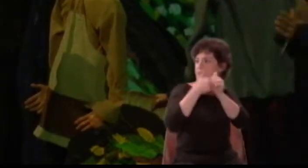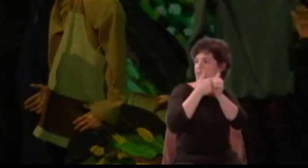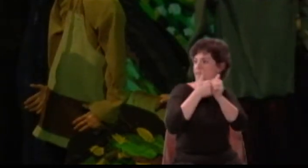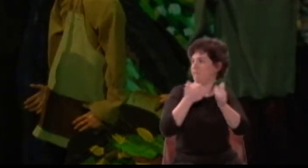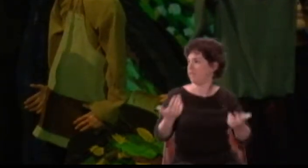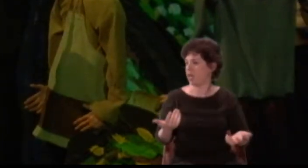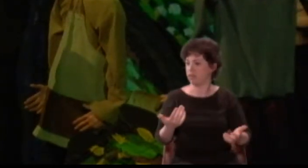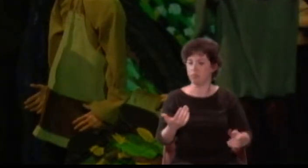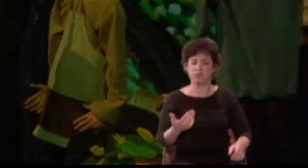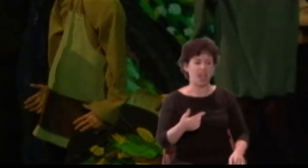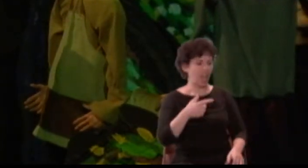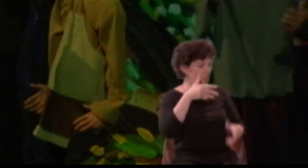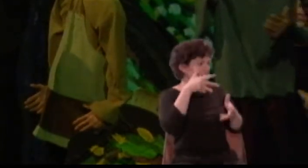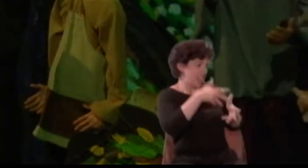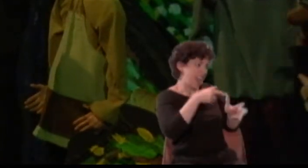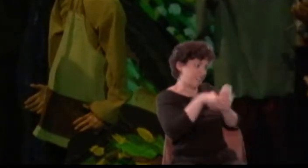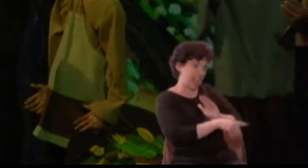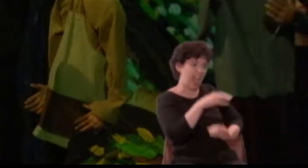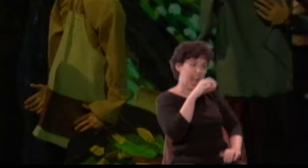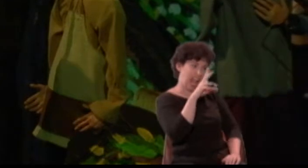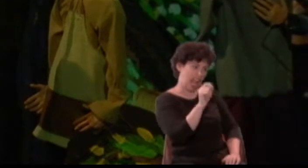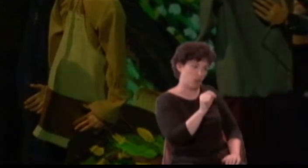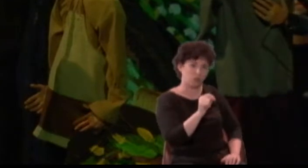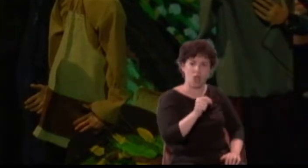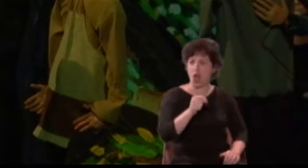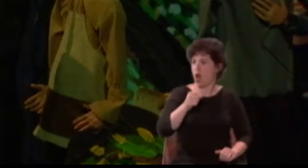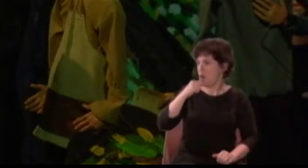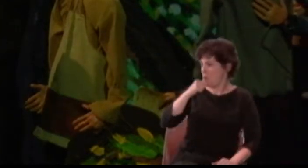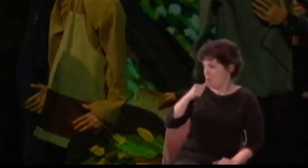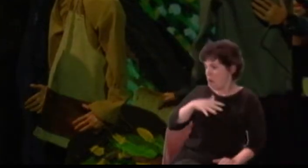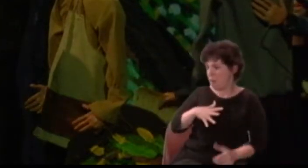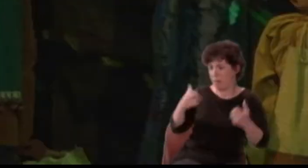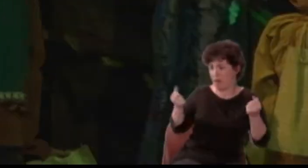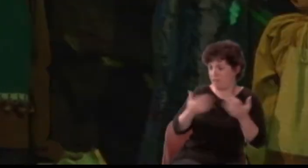Snout: Will not the ladies be afeared of the lion? Starveling: I fear it, I promise you.